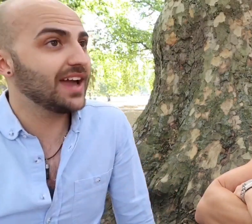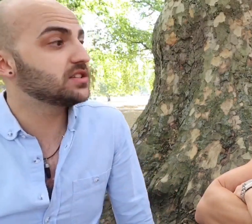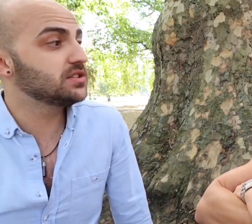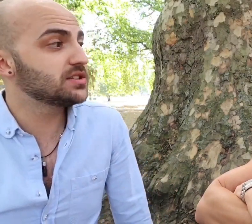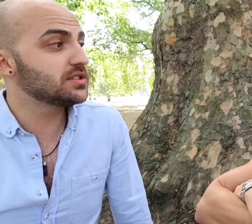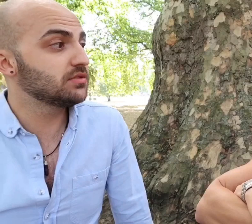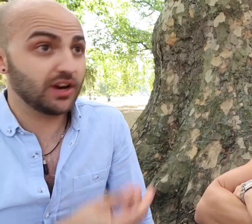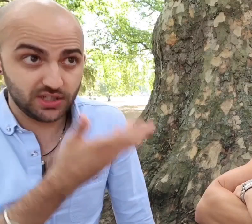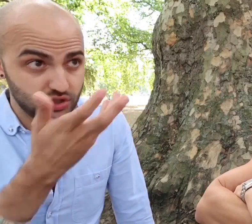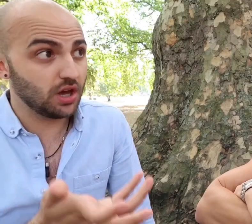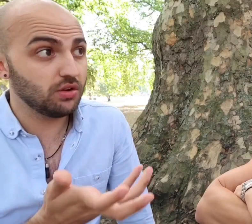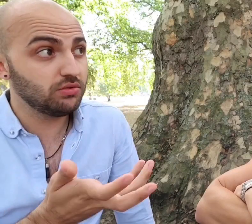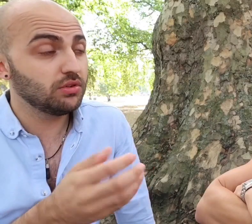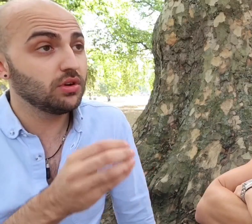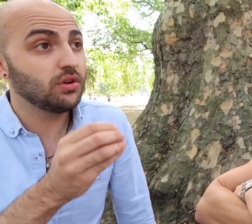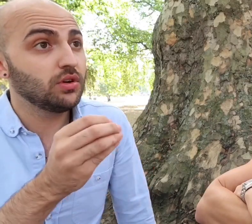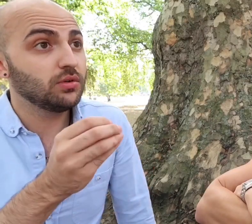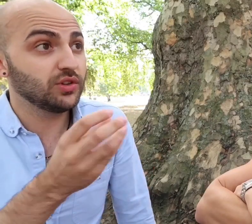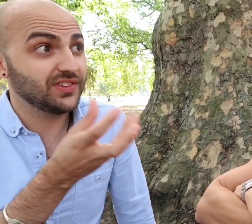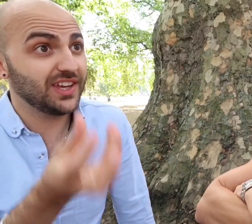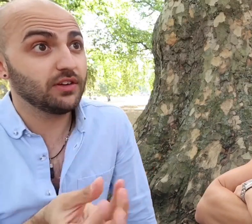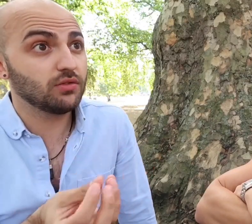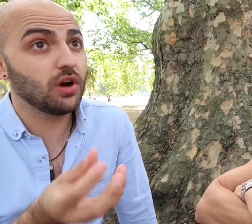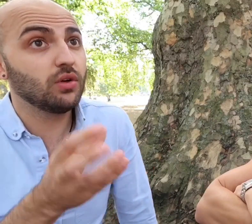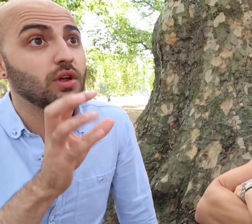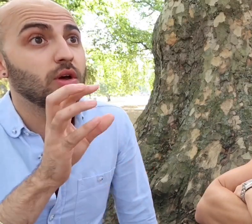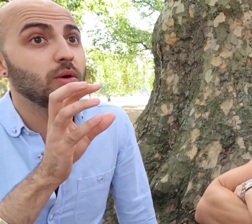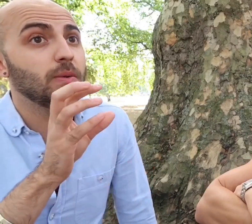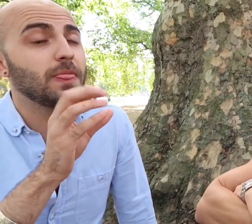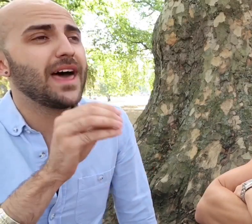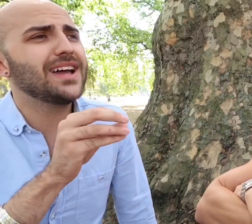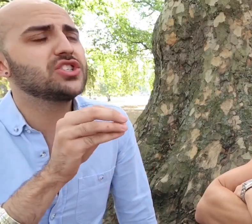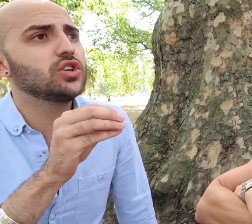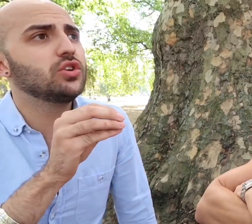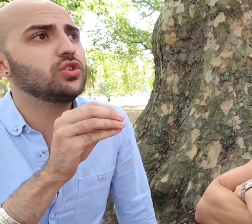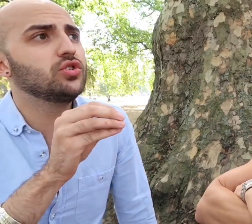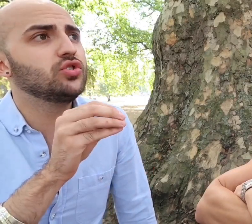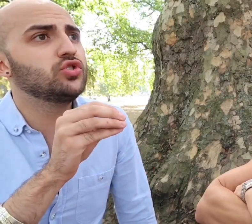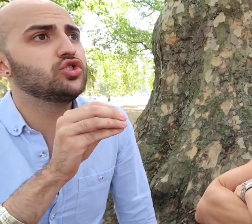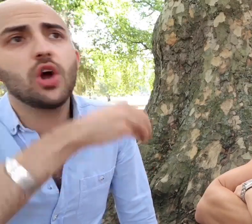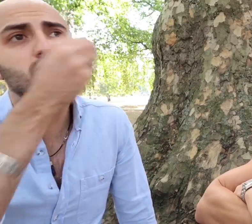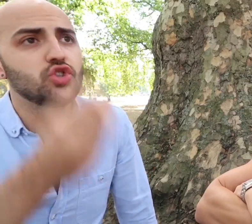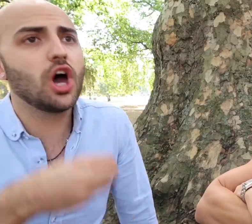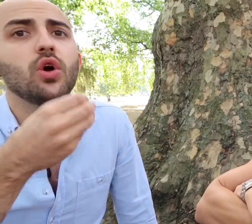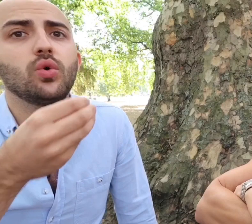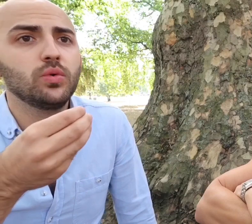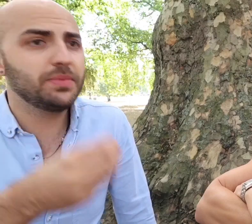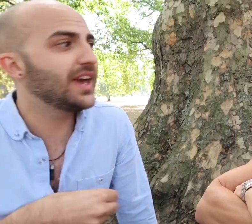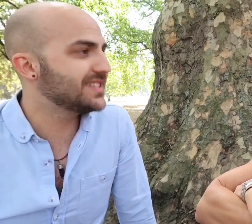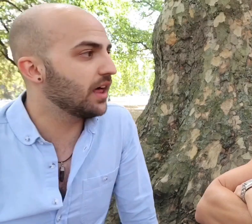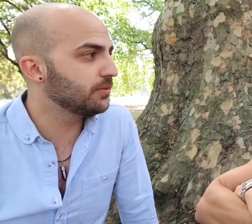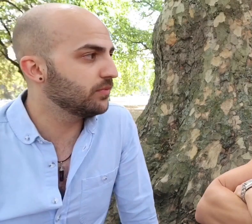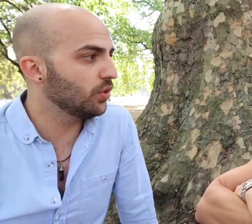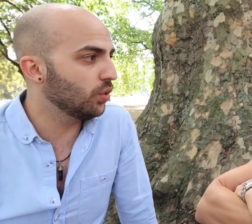actors, rightly so because it's a hearing role... that don't know BSL or